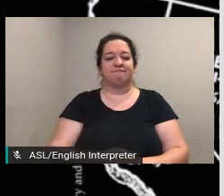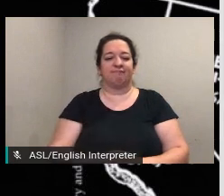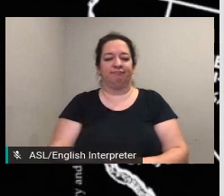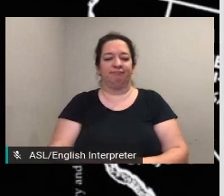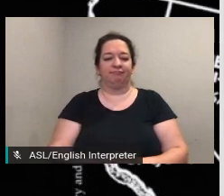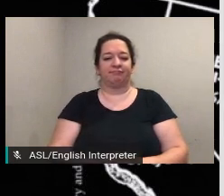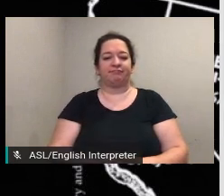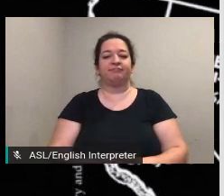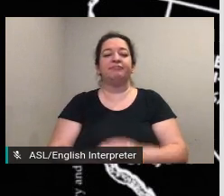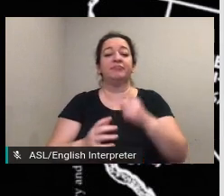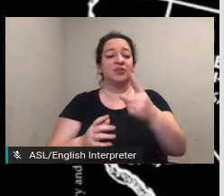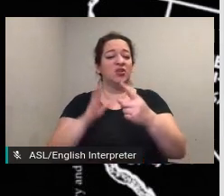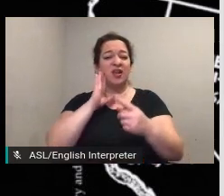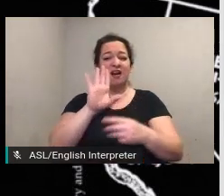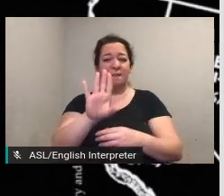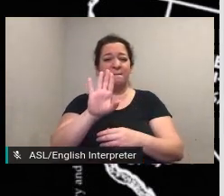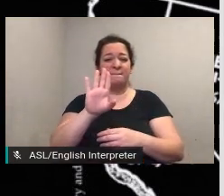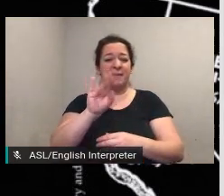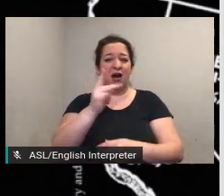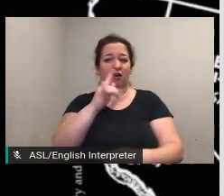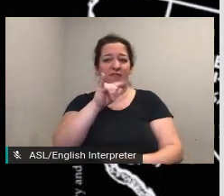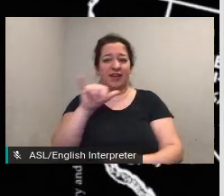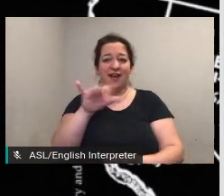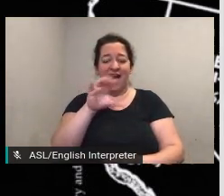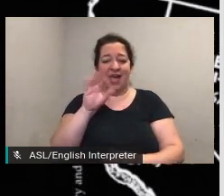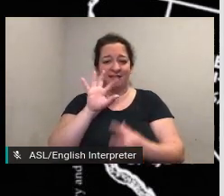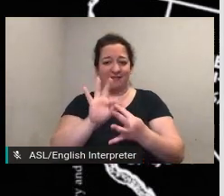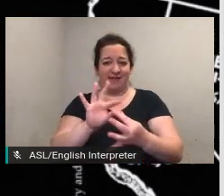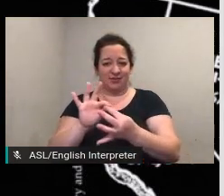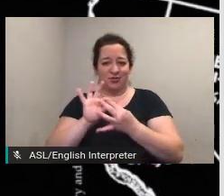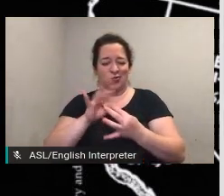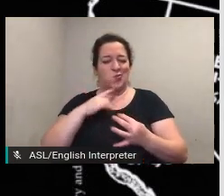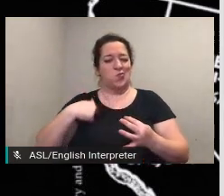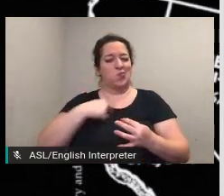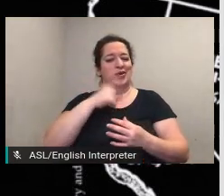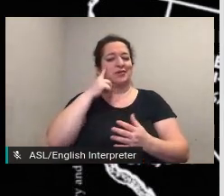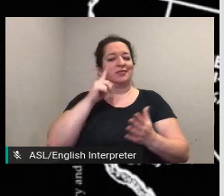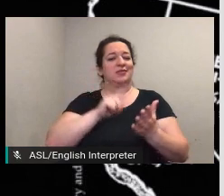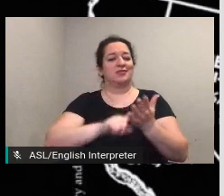and connections we've discovered and compiled a variety of valuable resources